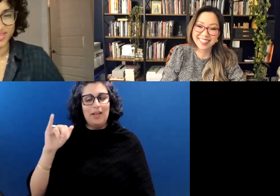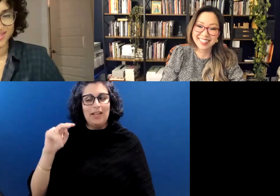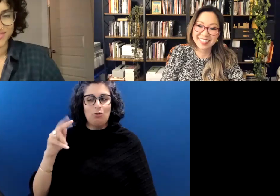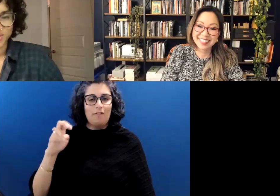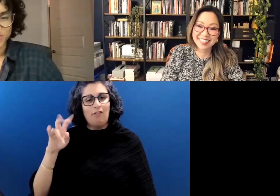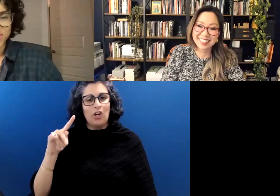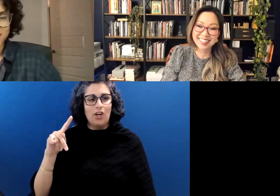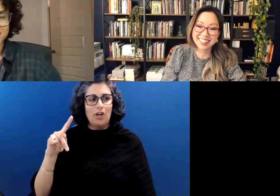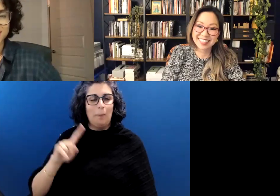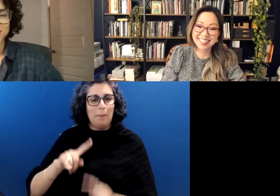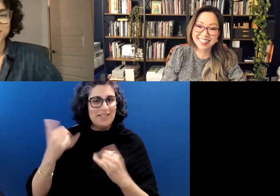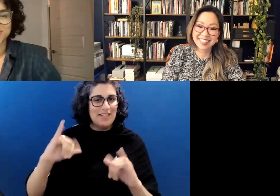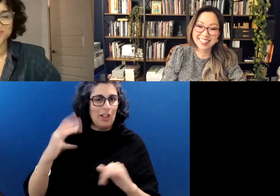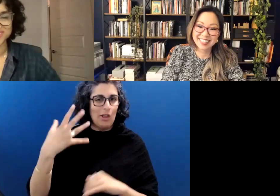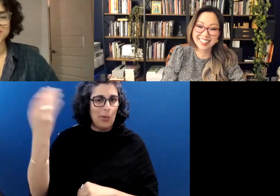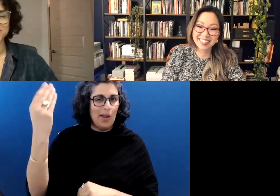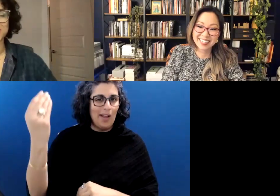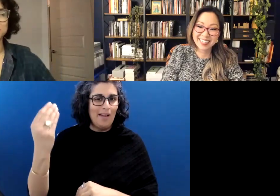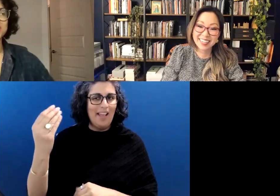I think, confusing to my friends and family.